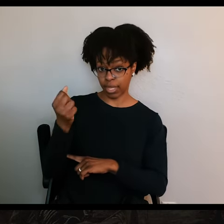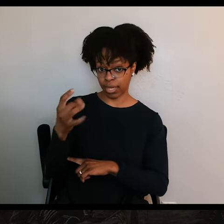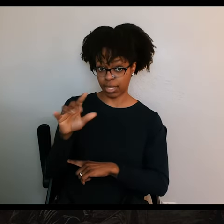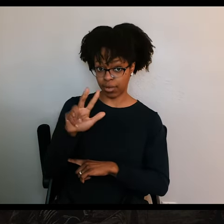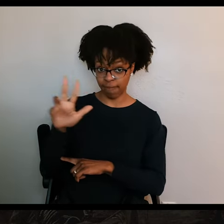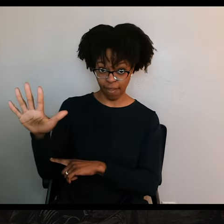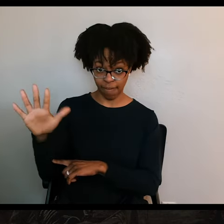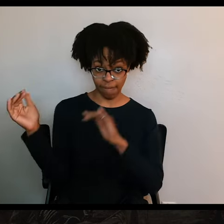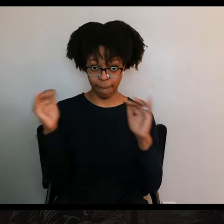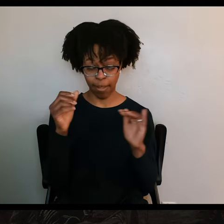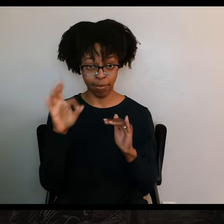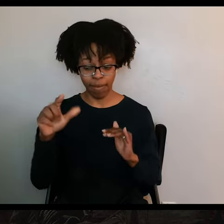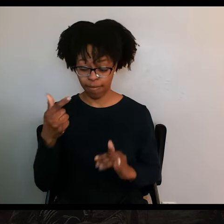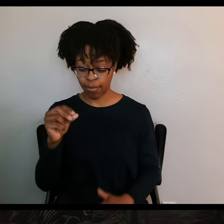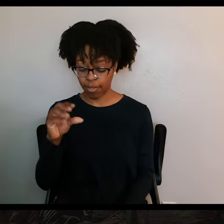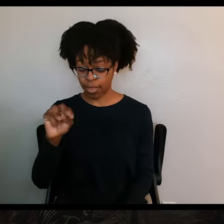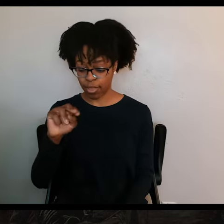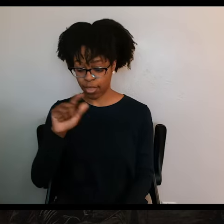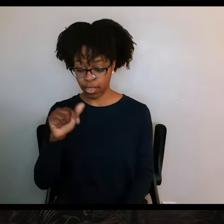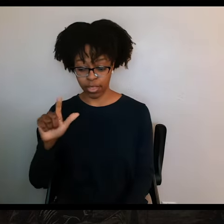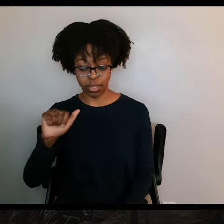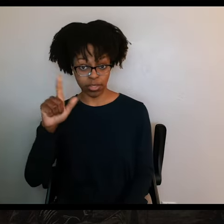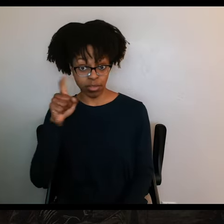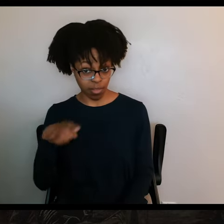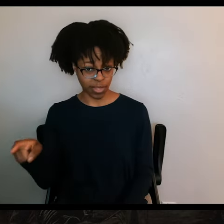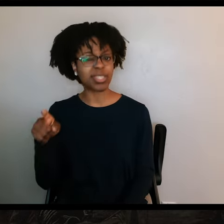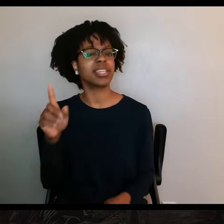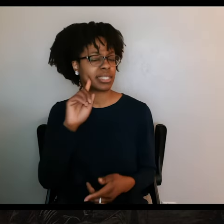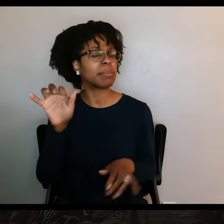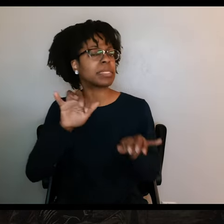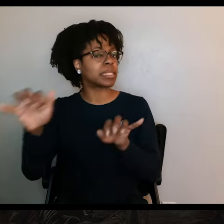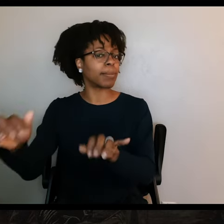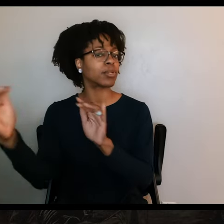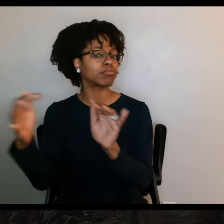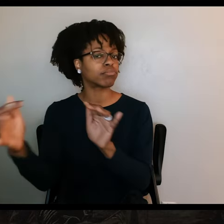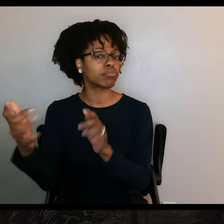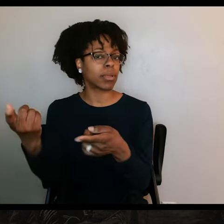with the Battle of Gonzales, some very similar fights also broke out in Goliad. In fact, some Santa Anna's soldiers